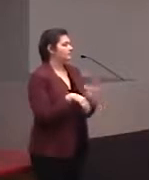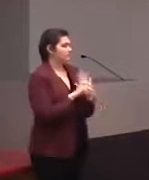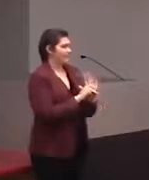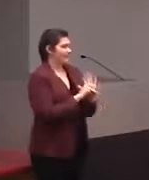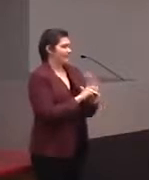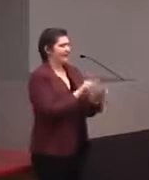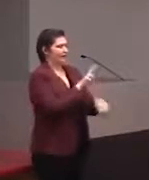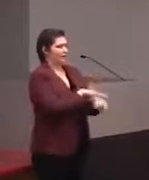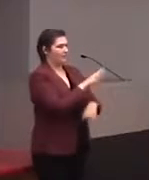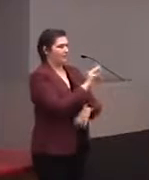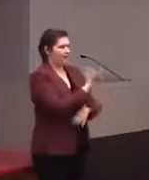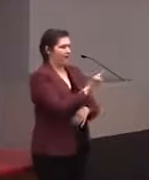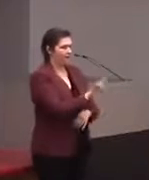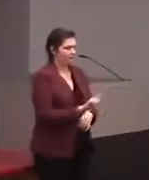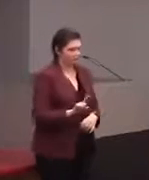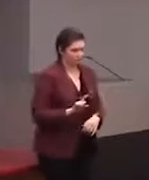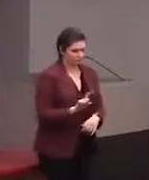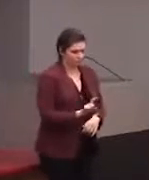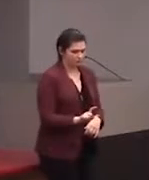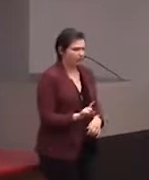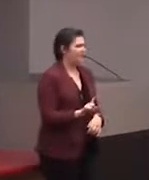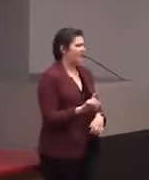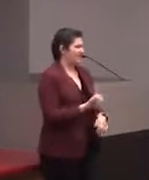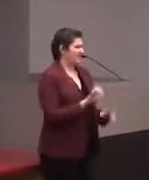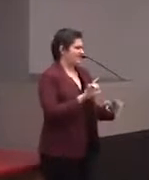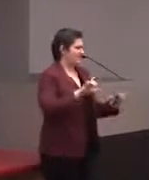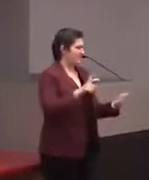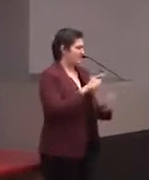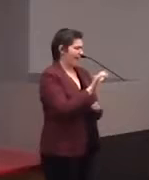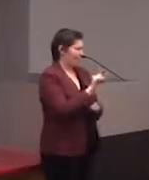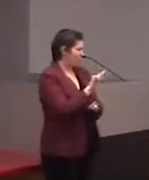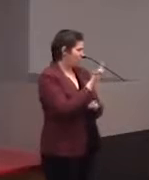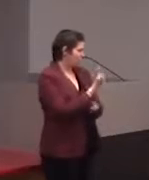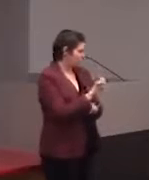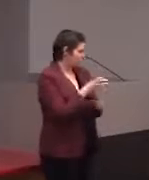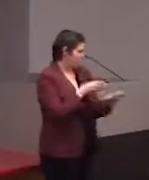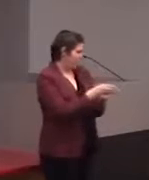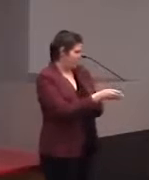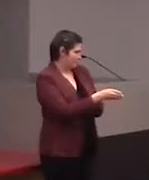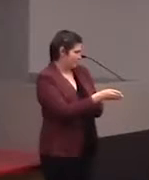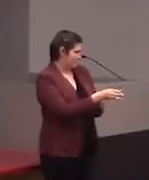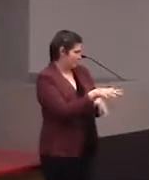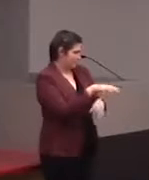So you can go up to it, you to the main, the Castle, which is one of the main Smithsonian buildings.